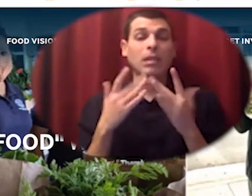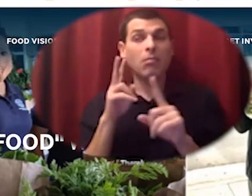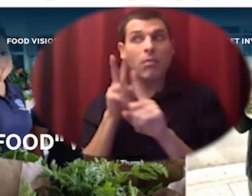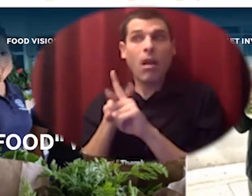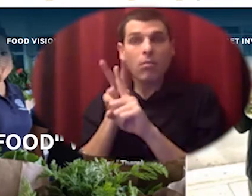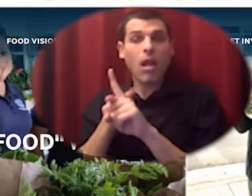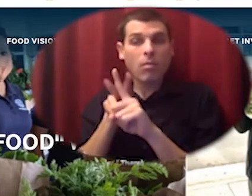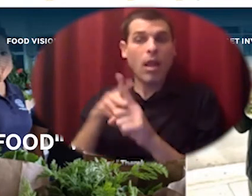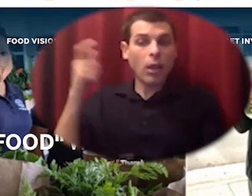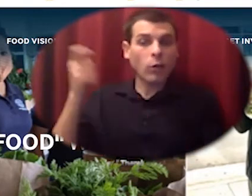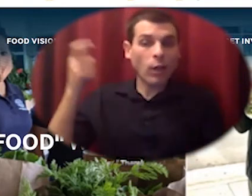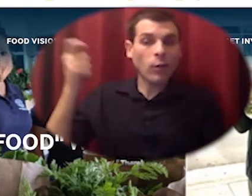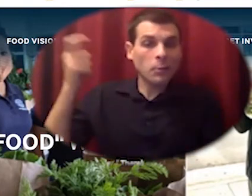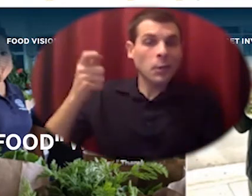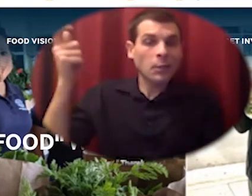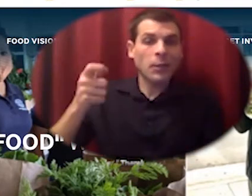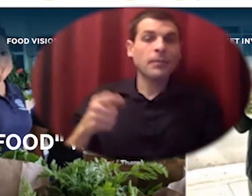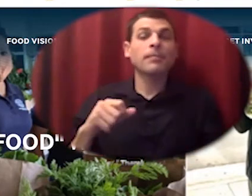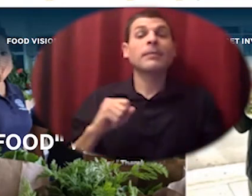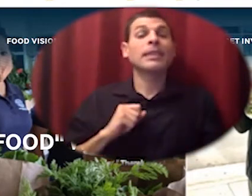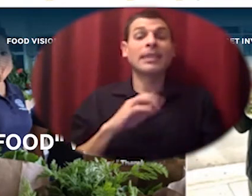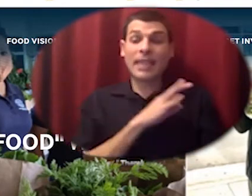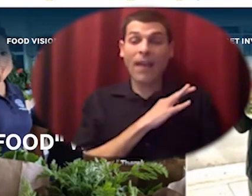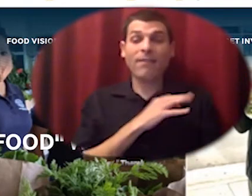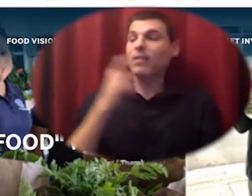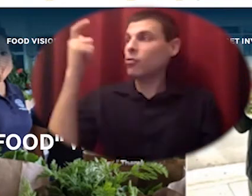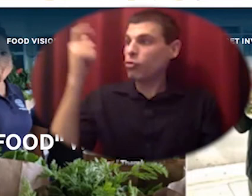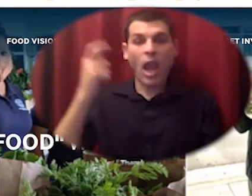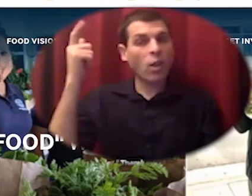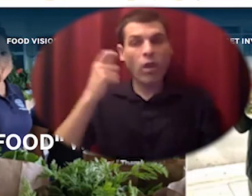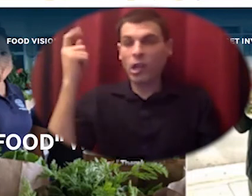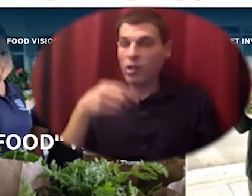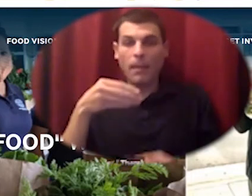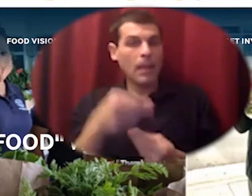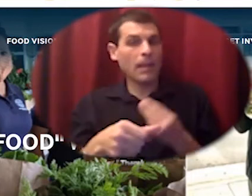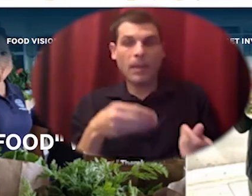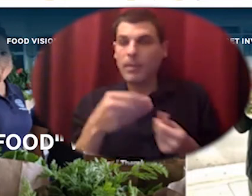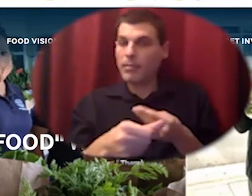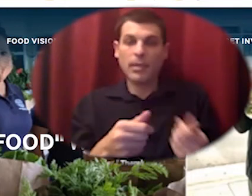all of the staff positions are grant funded and so everything that consumers are paying for their